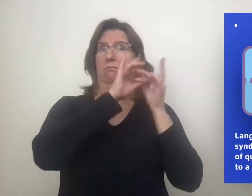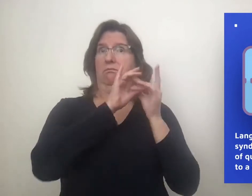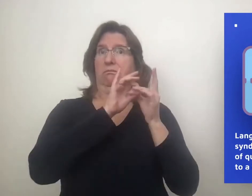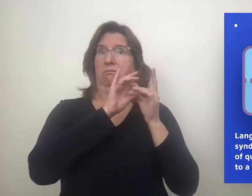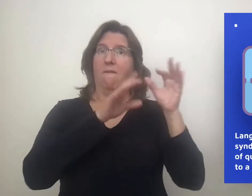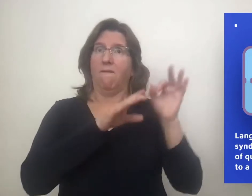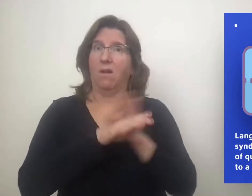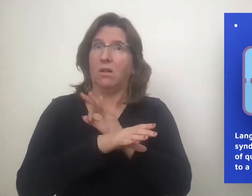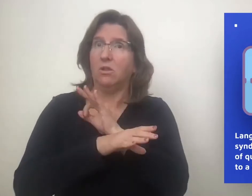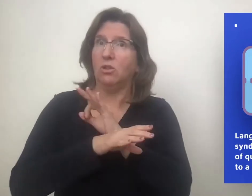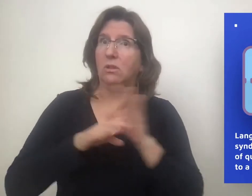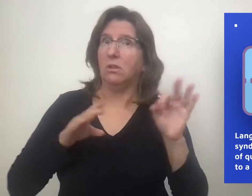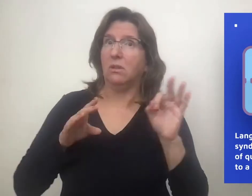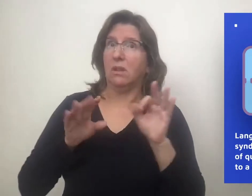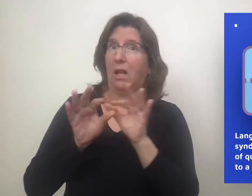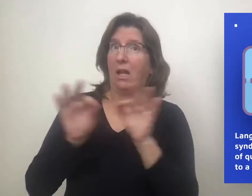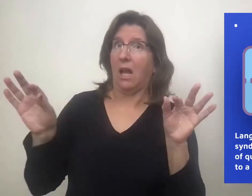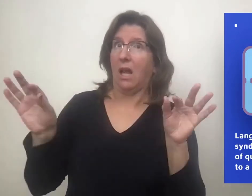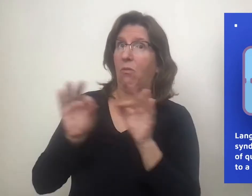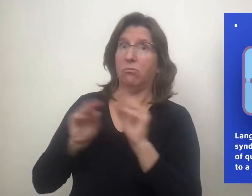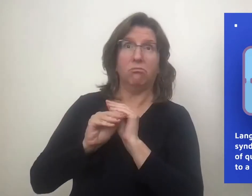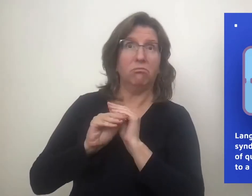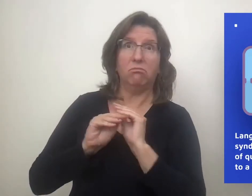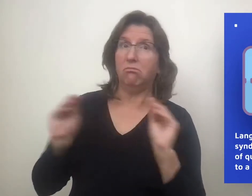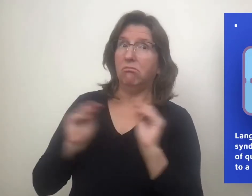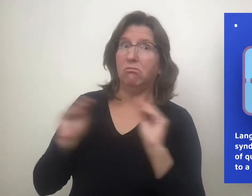any functional language abilities.